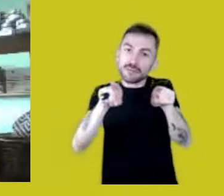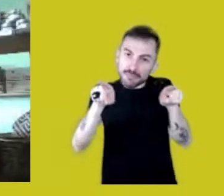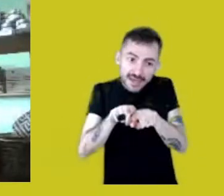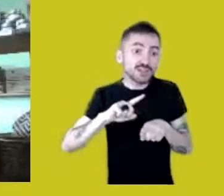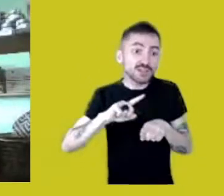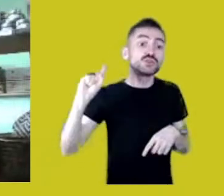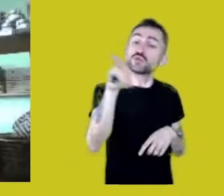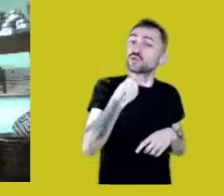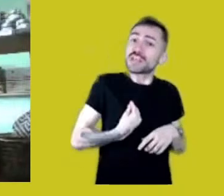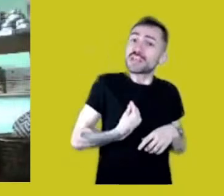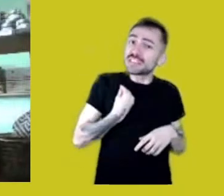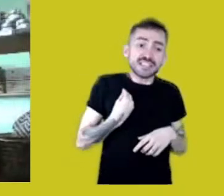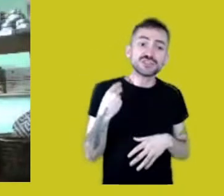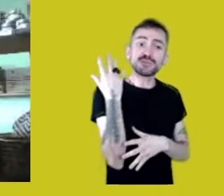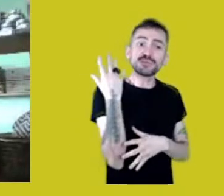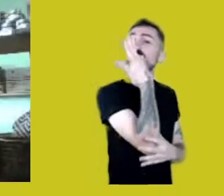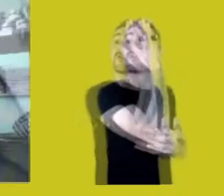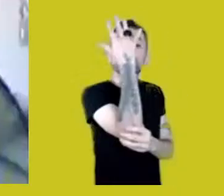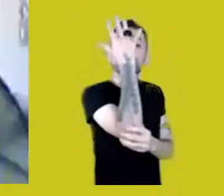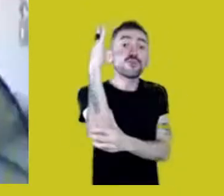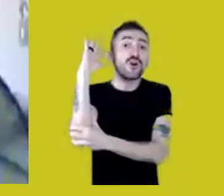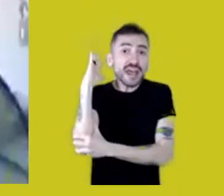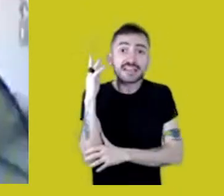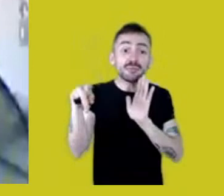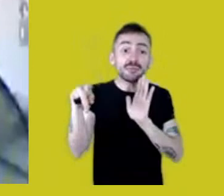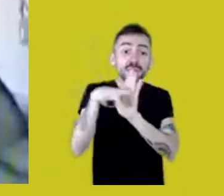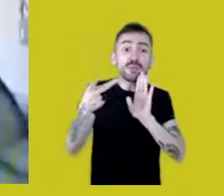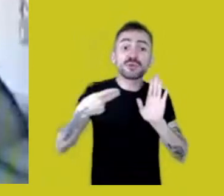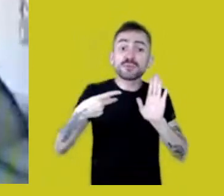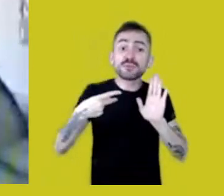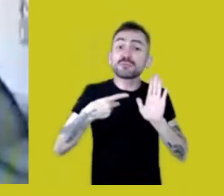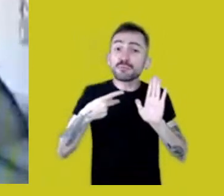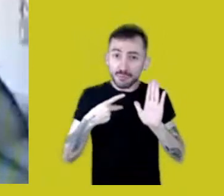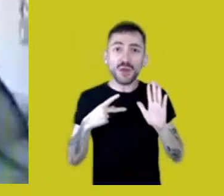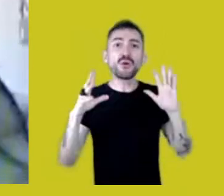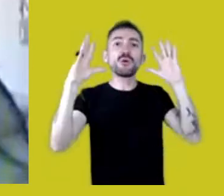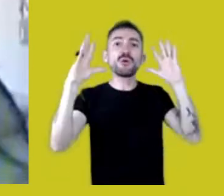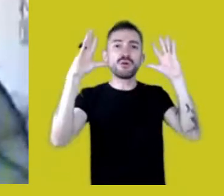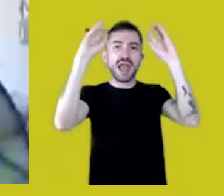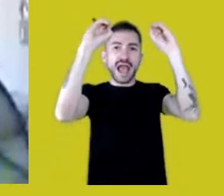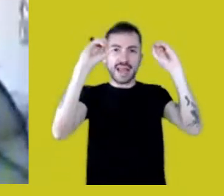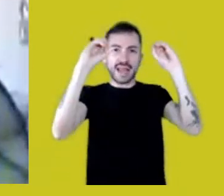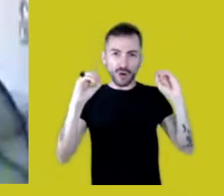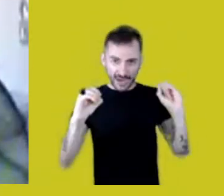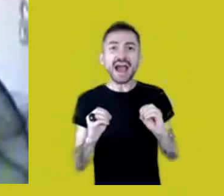the pine forests of my people existed, and they no longer exist.